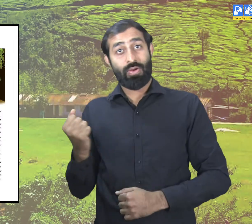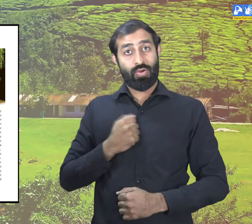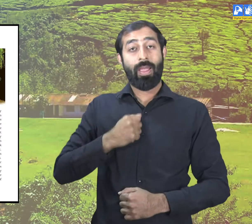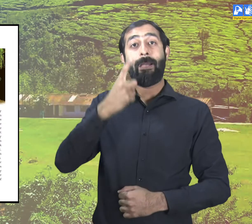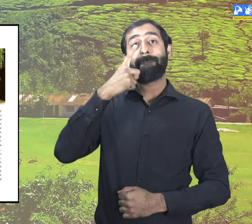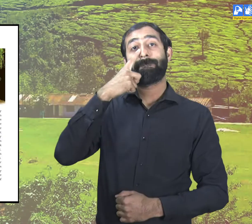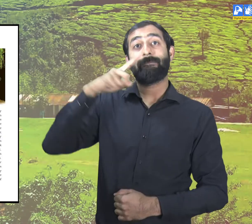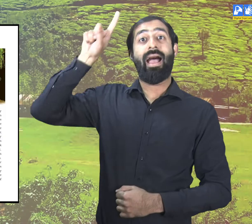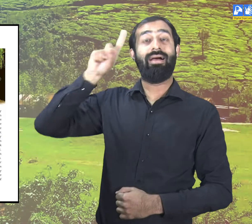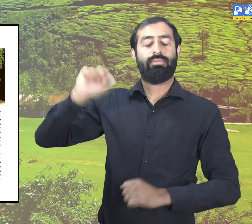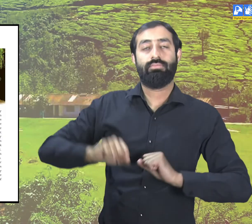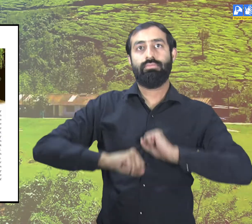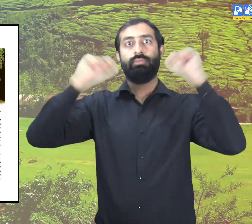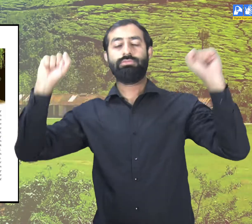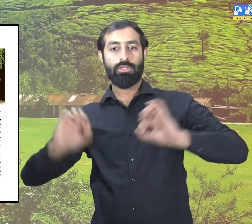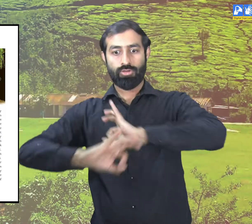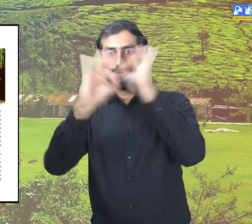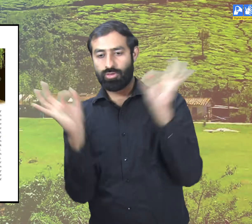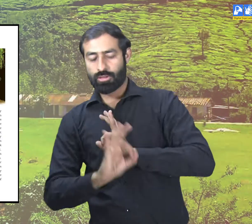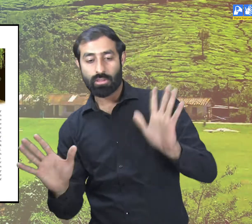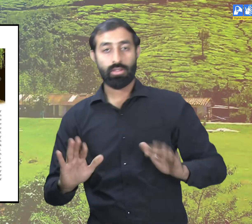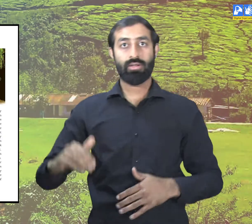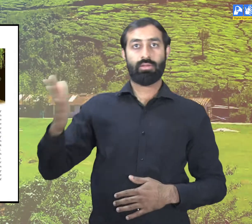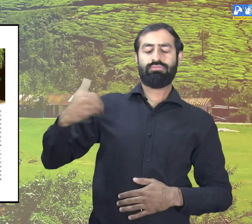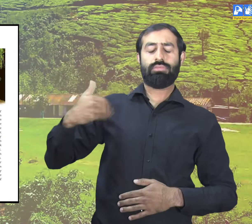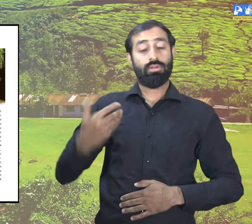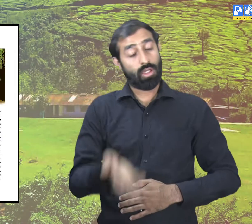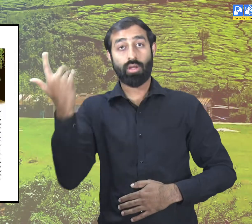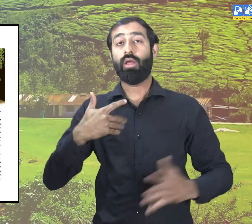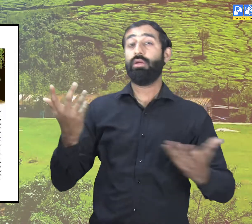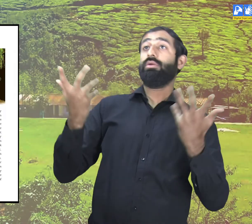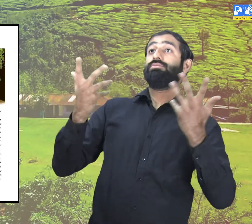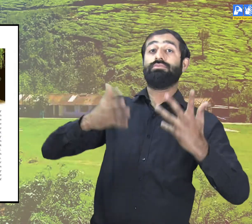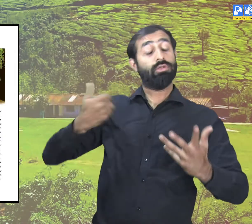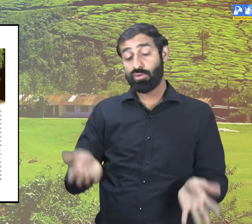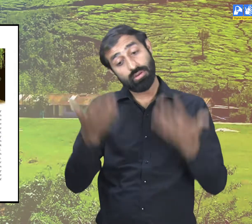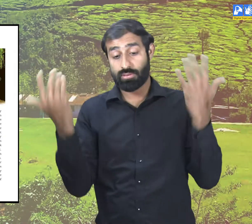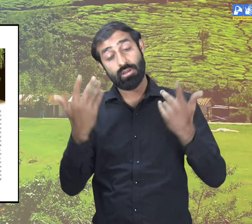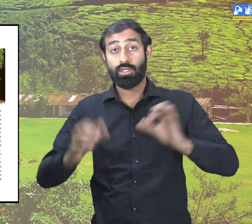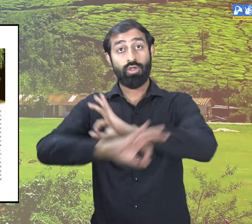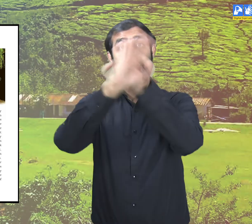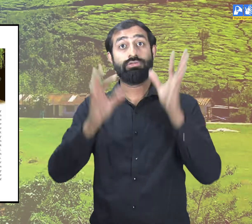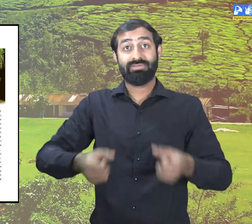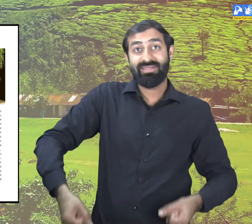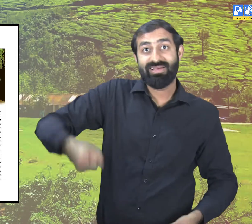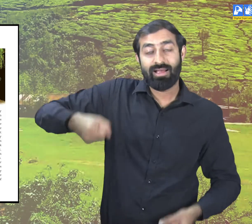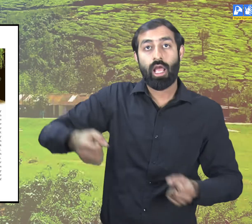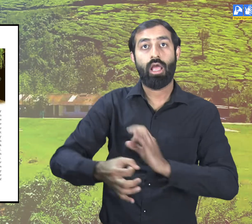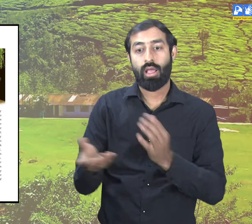I thought I had just fallen asleep when Amma woke me up again.